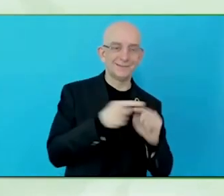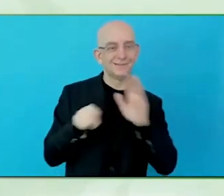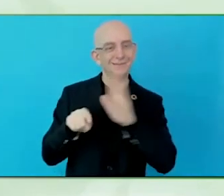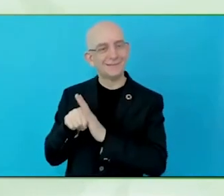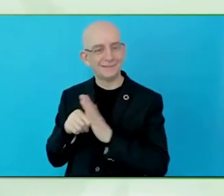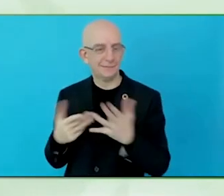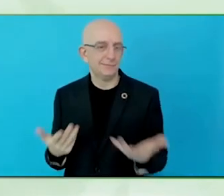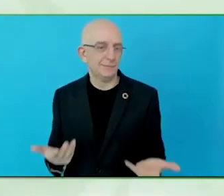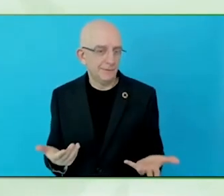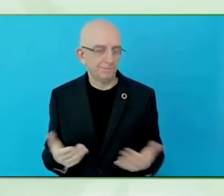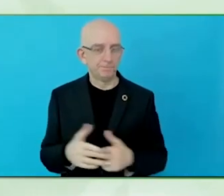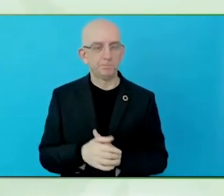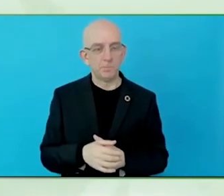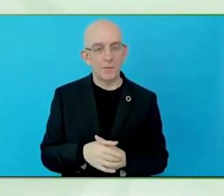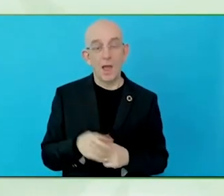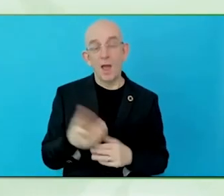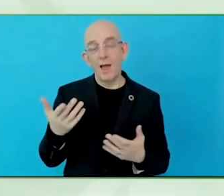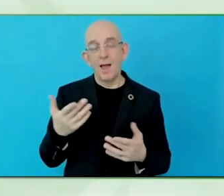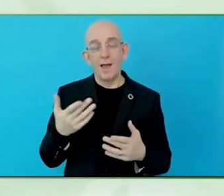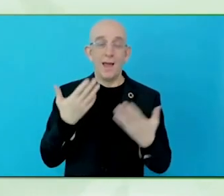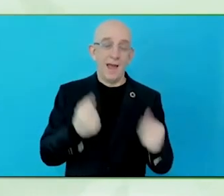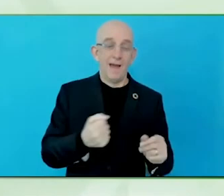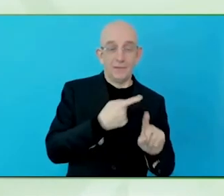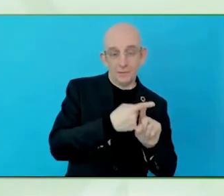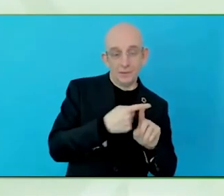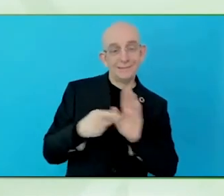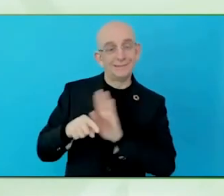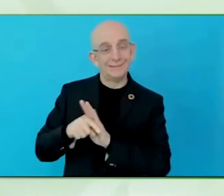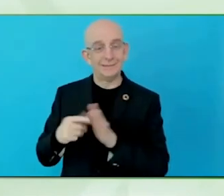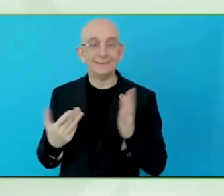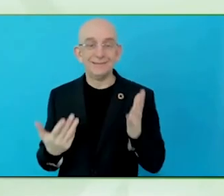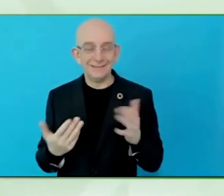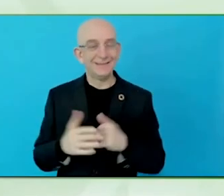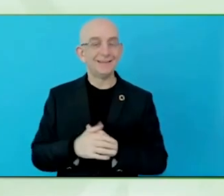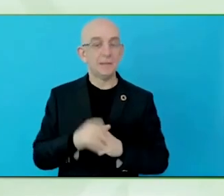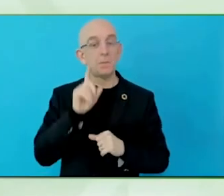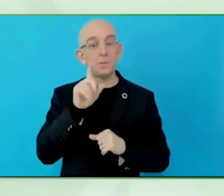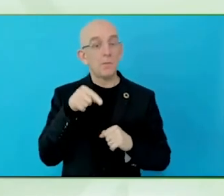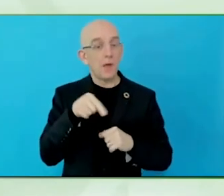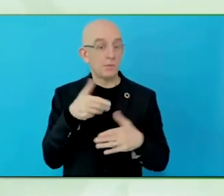In terms of, say, convincing the businesses about the opportunity,